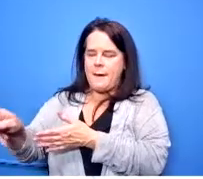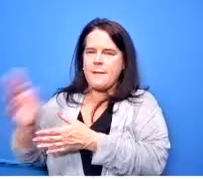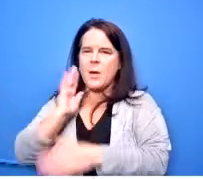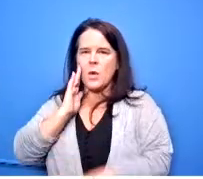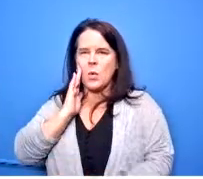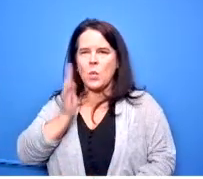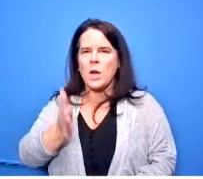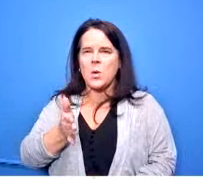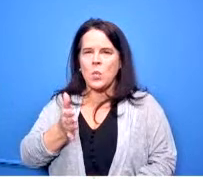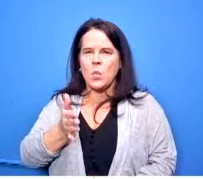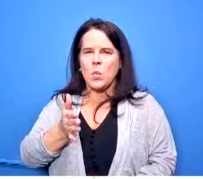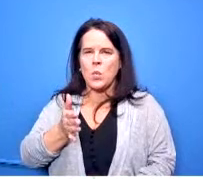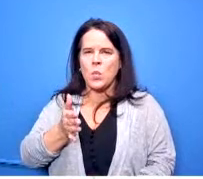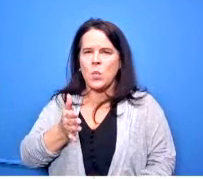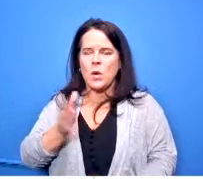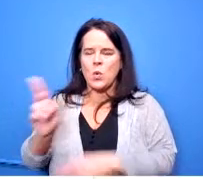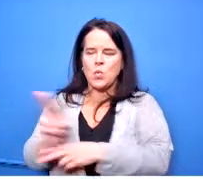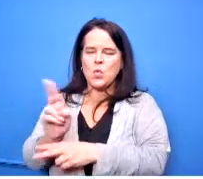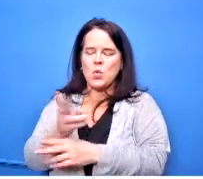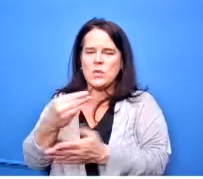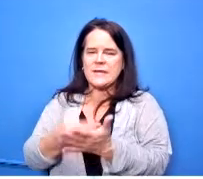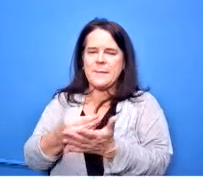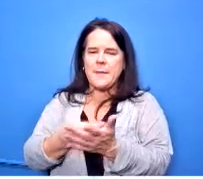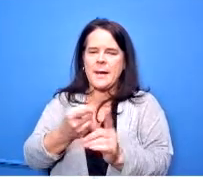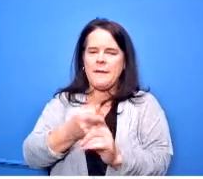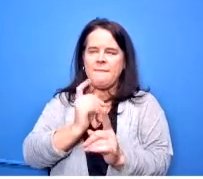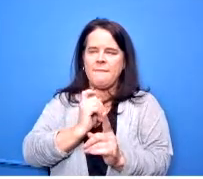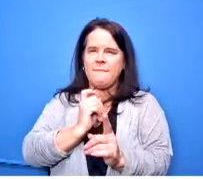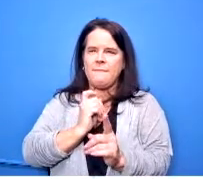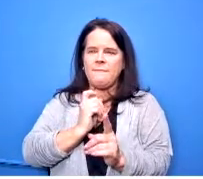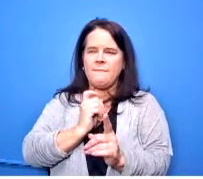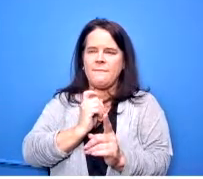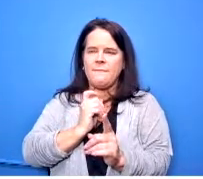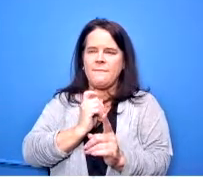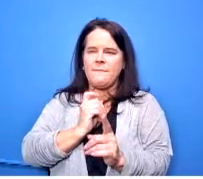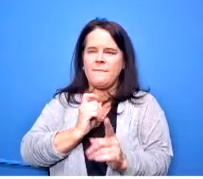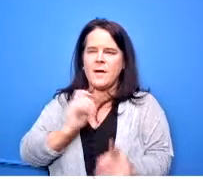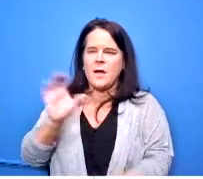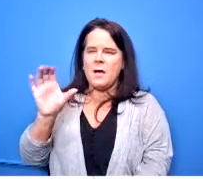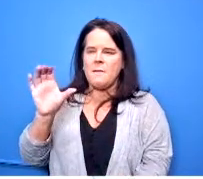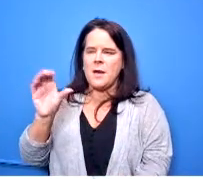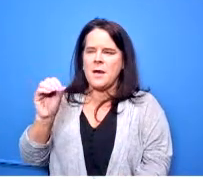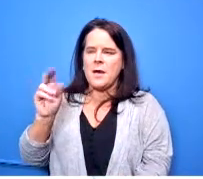take that that money from connectivity fund to the general fund